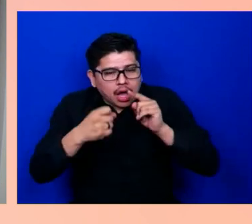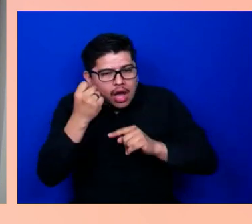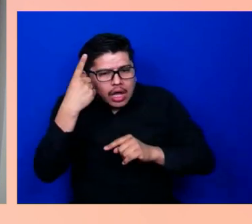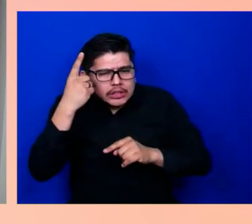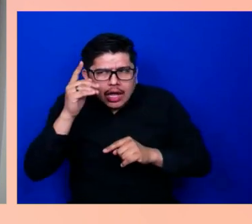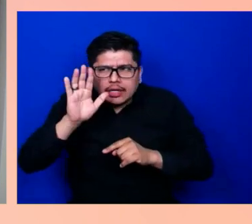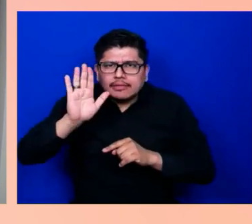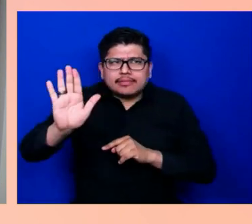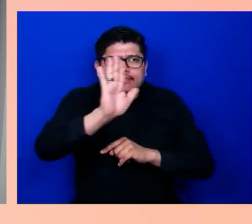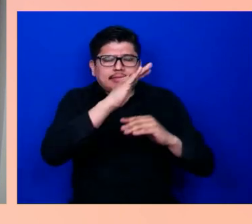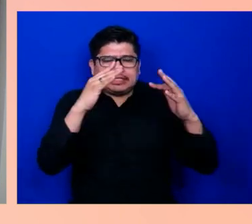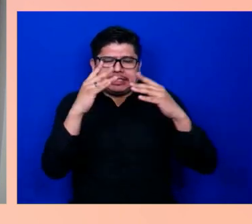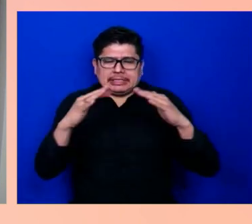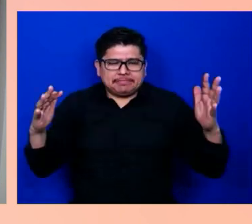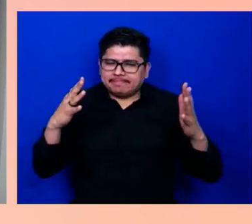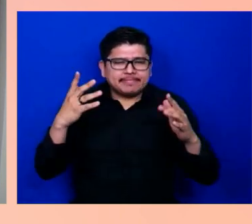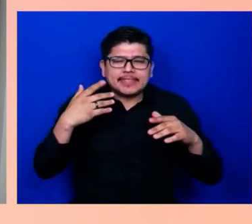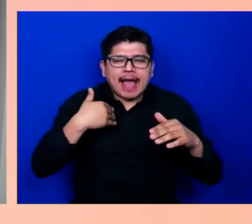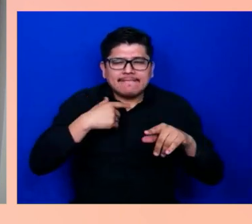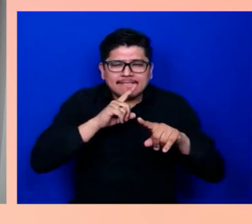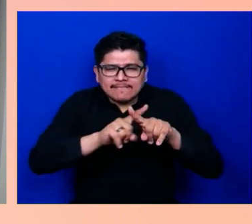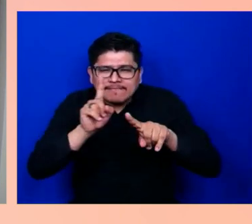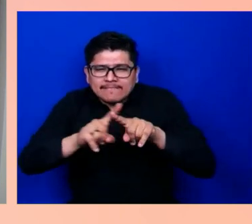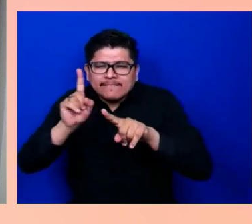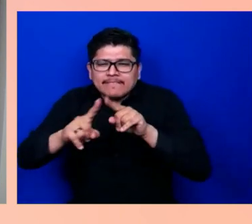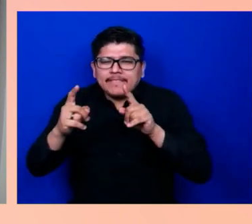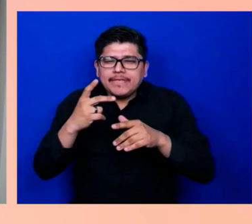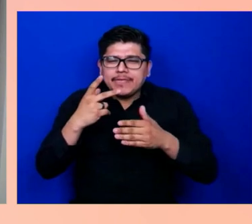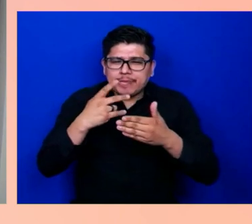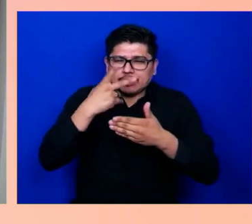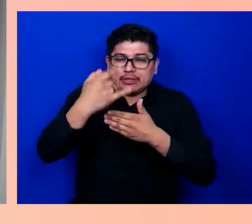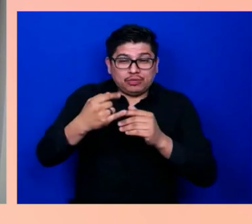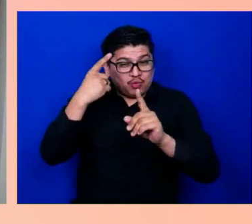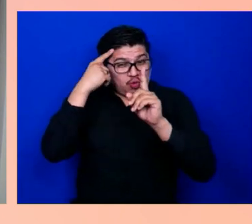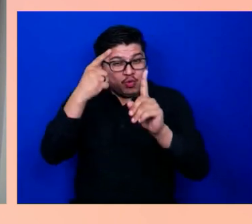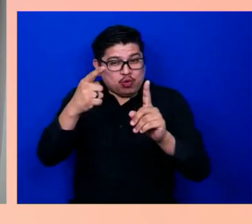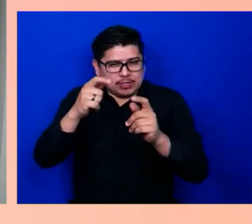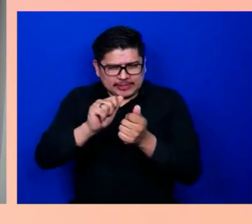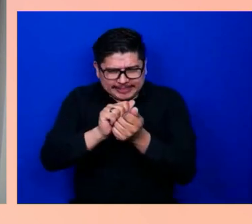This project aims to change that by creating the data sets needed to